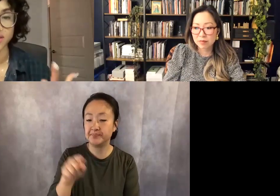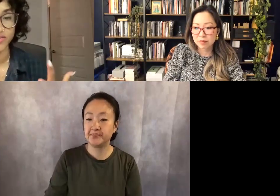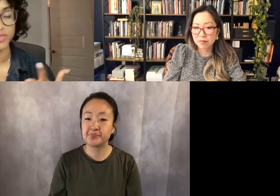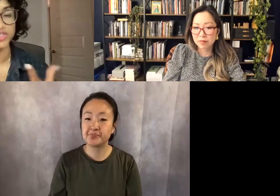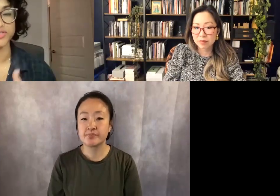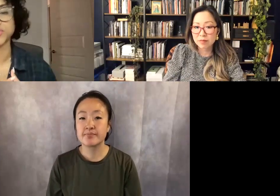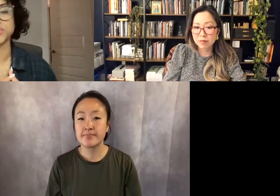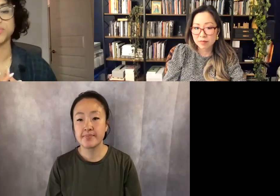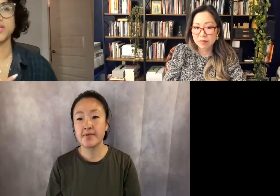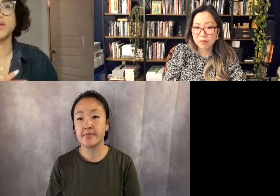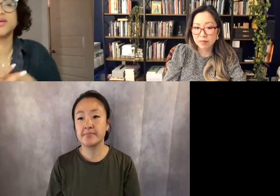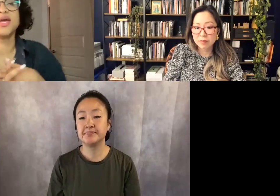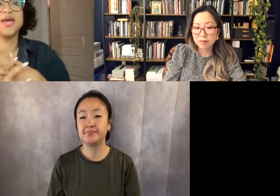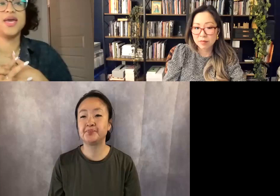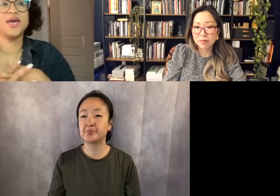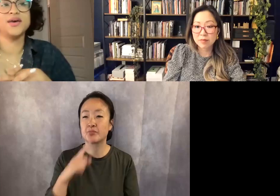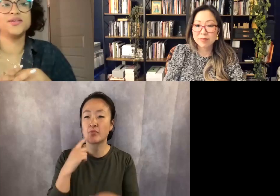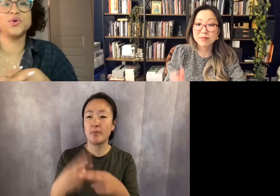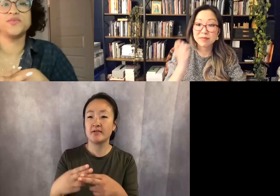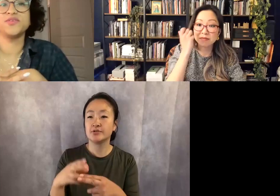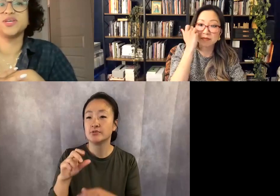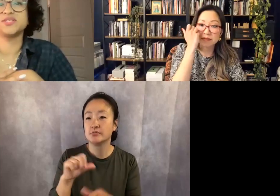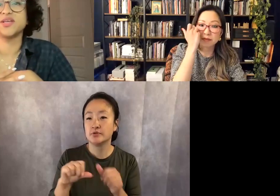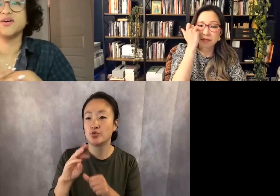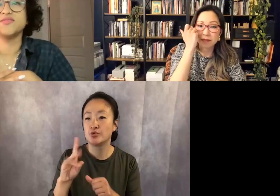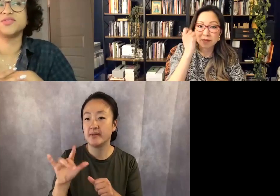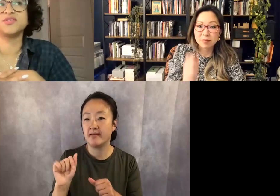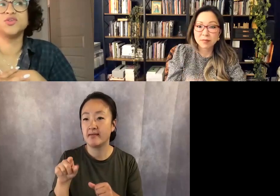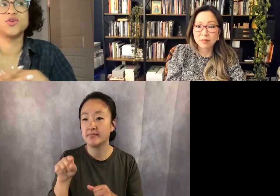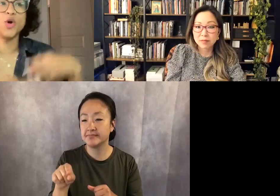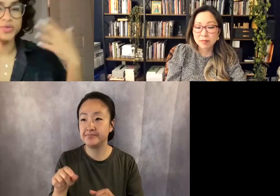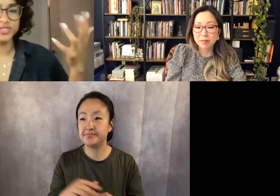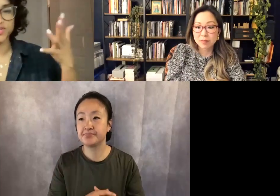I love that you mentioned social media, and one of the things I love is your openness